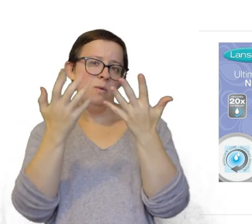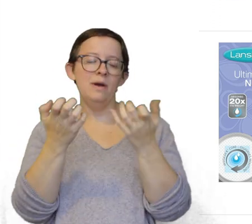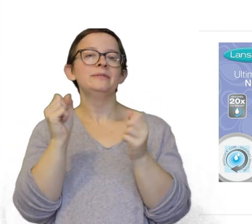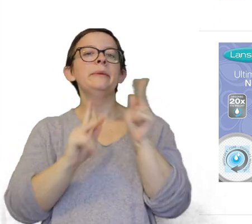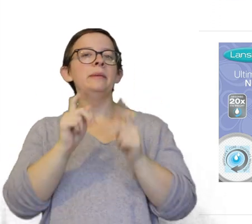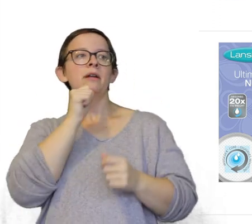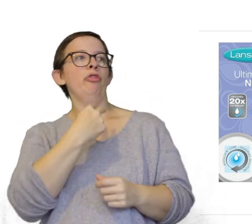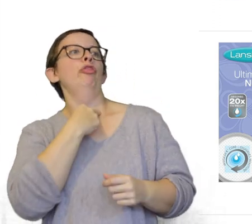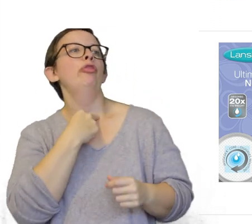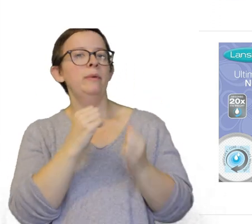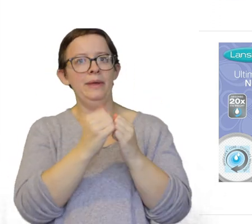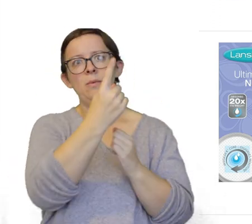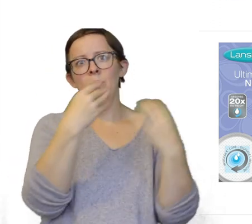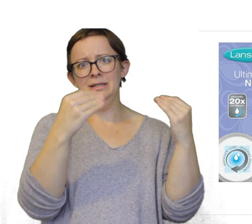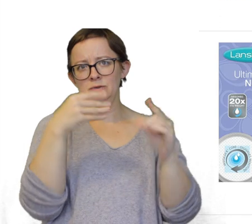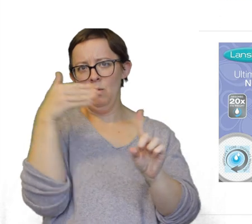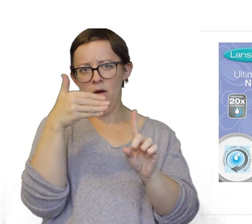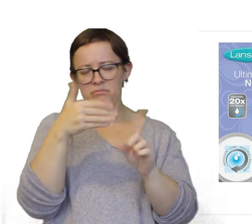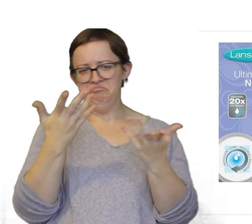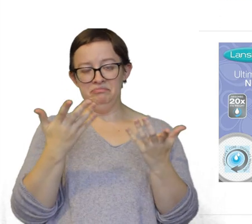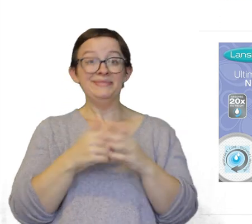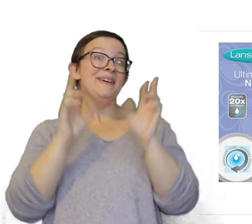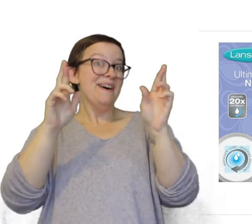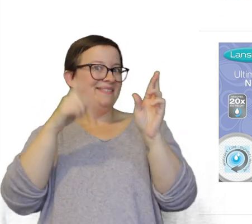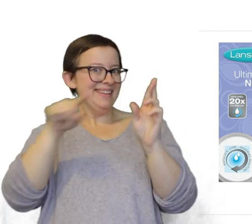So people aren't stuck to just one store. So hopefully you like that.